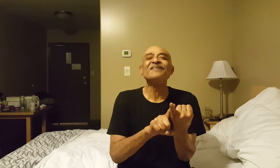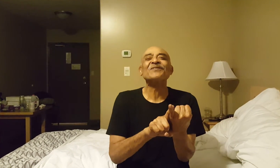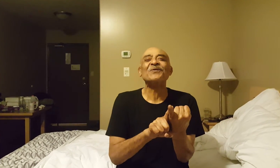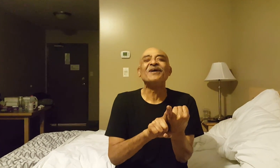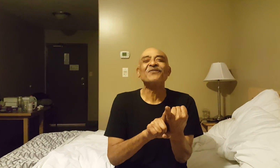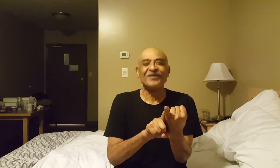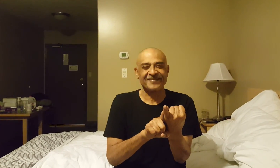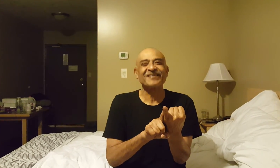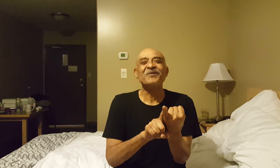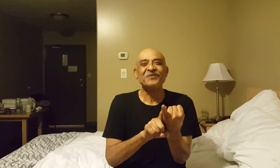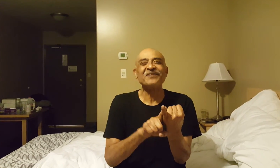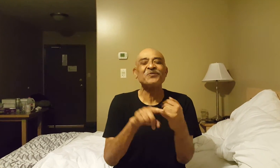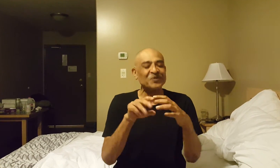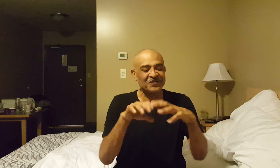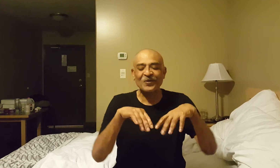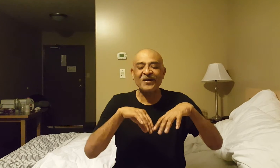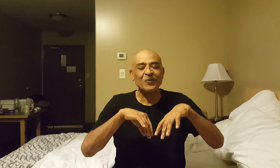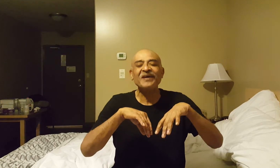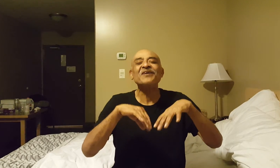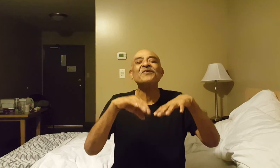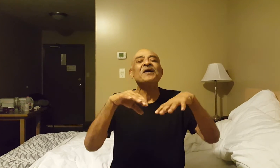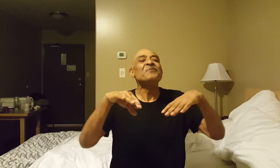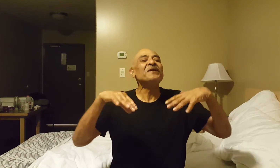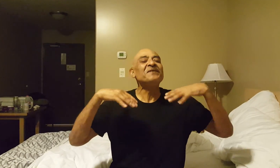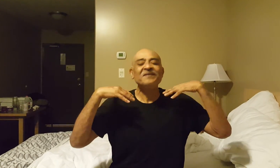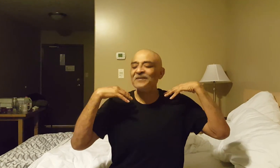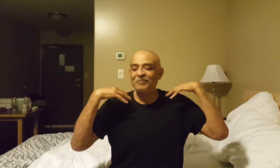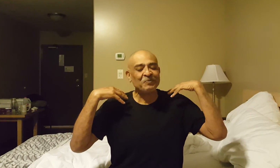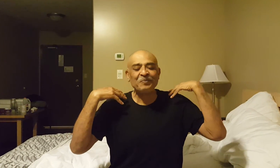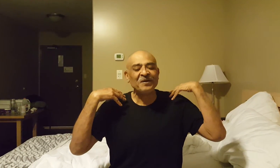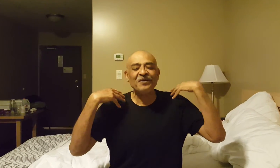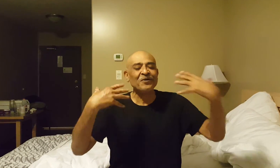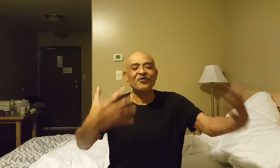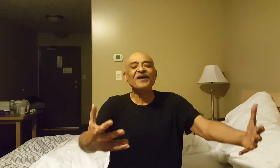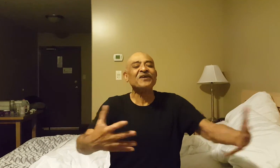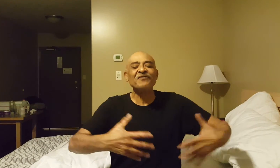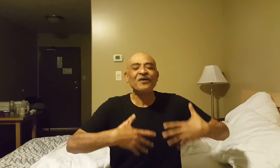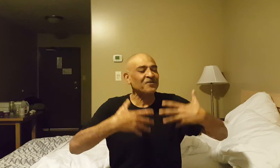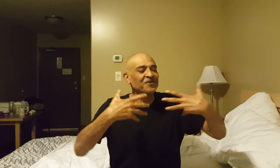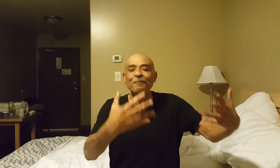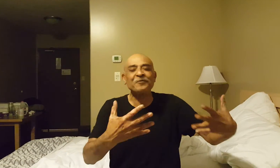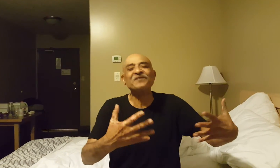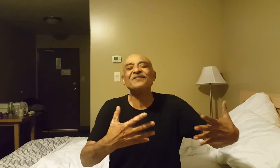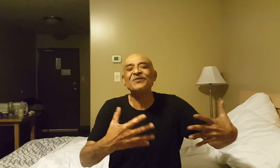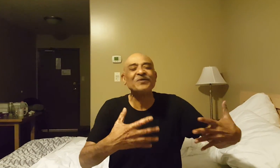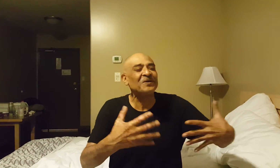of the world, for example... which is why we have been trying to give out tips to